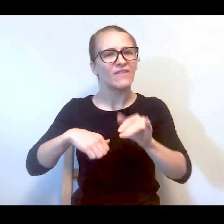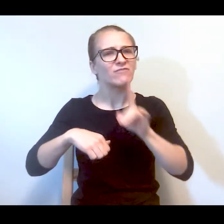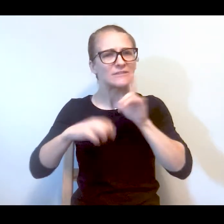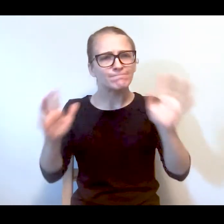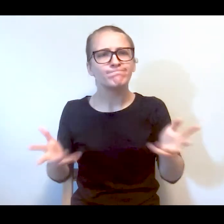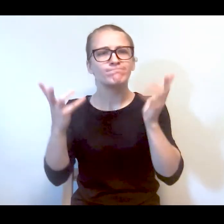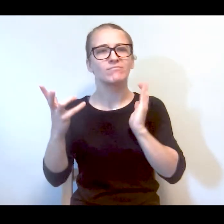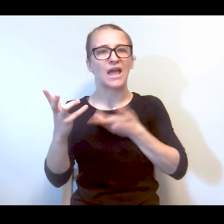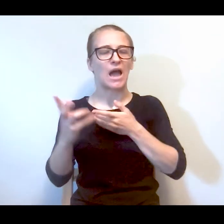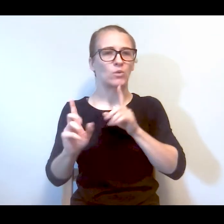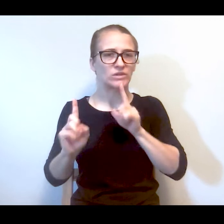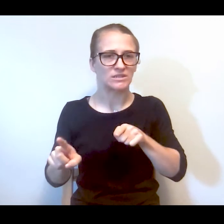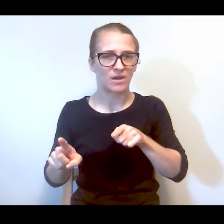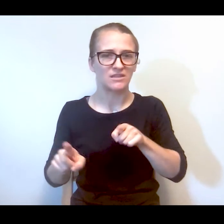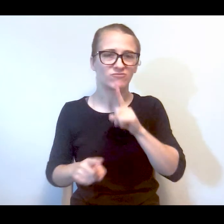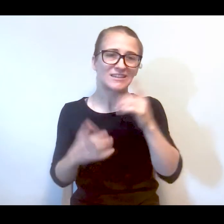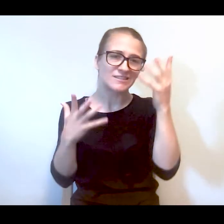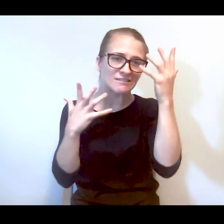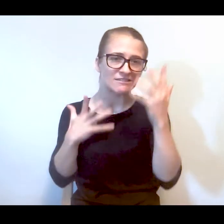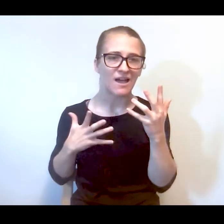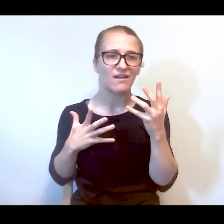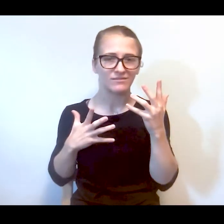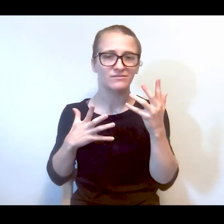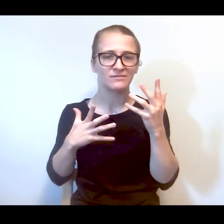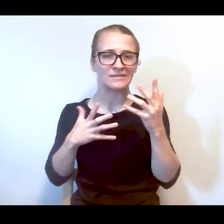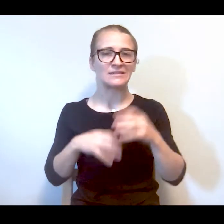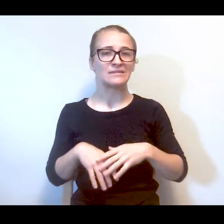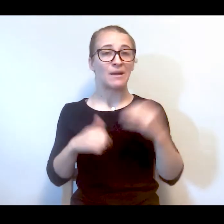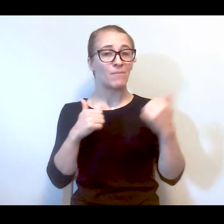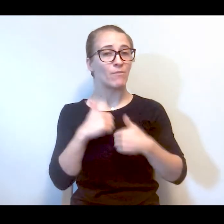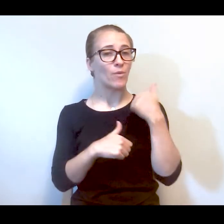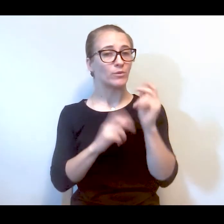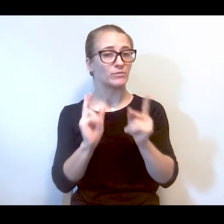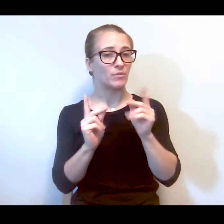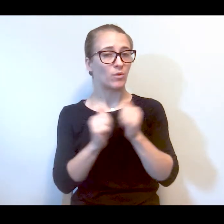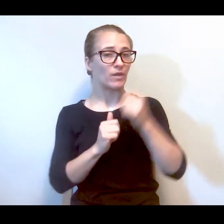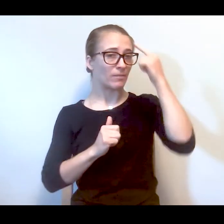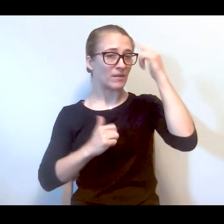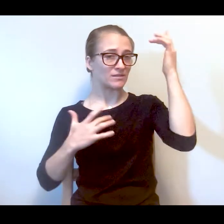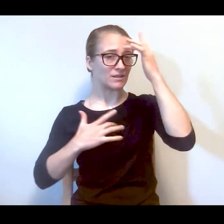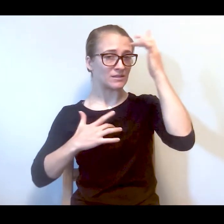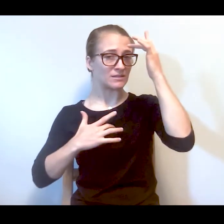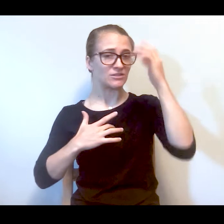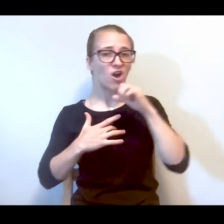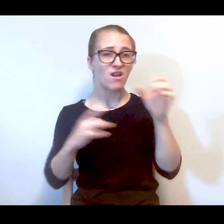our response. And it's unfortunate that the majority of people with mental illness are not